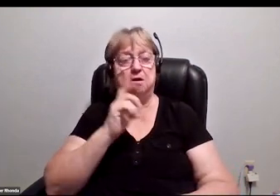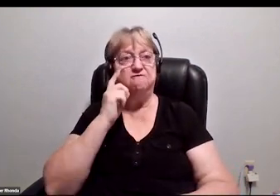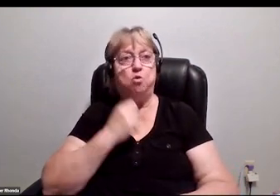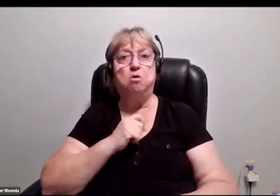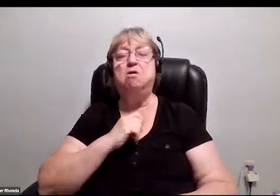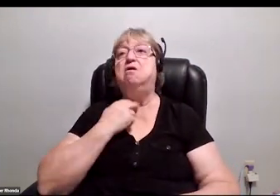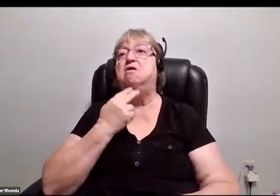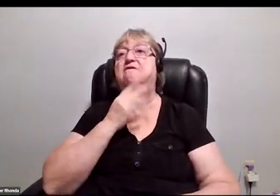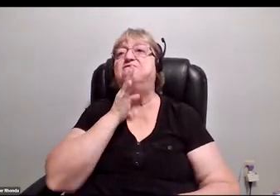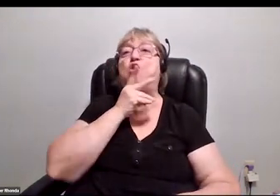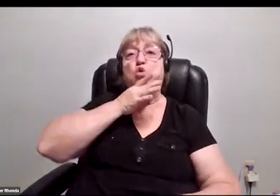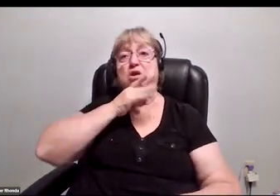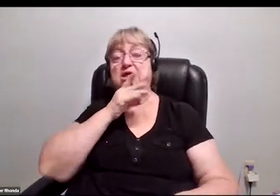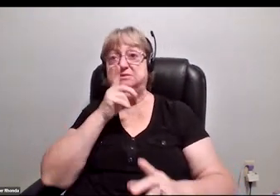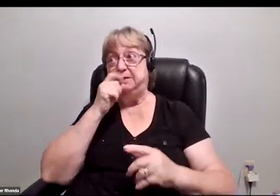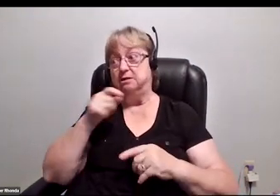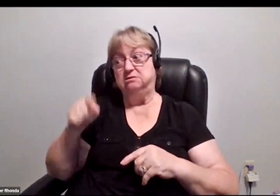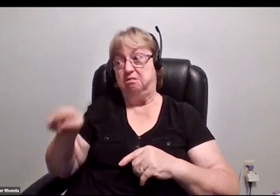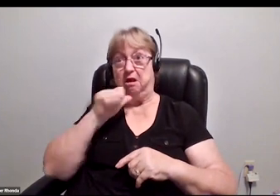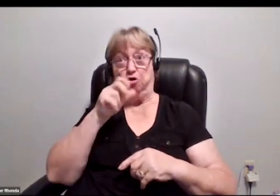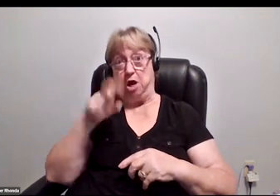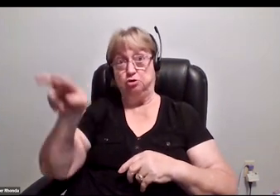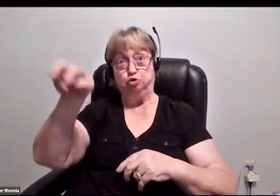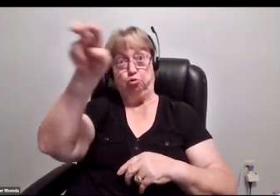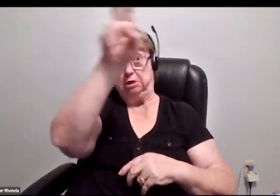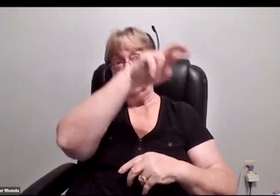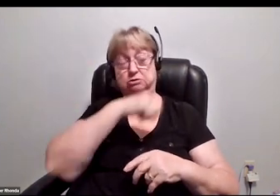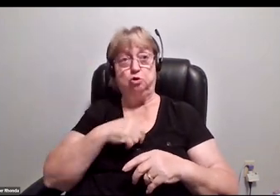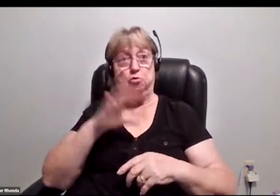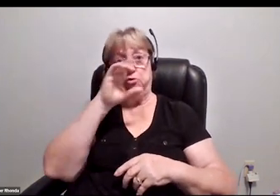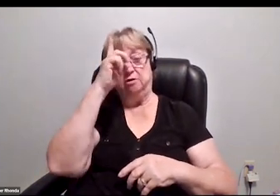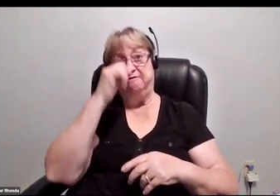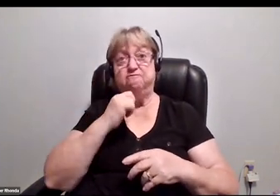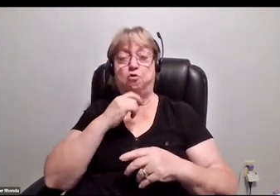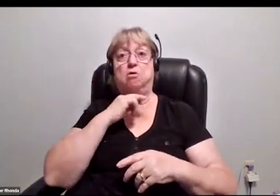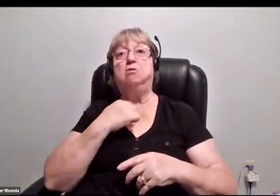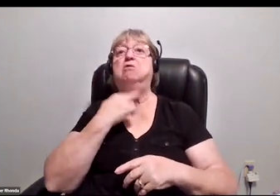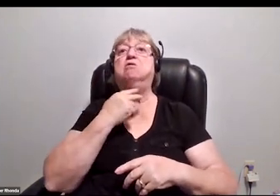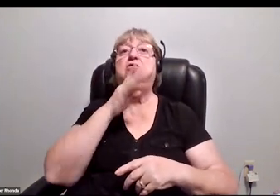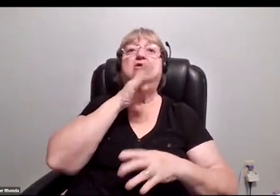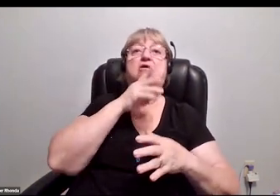because now they weren't touring either, and so they were looking for vocalists to hurry up and lay down some tracks